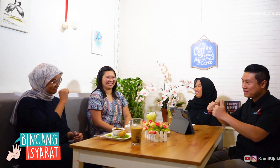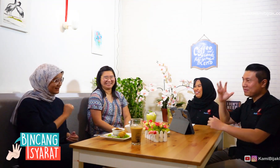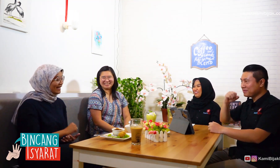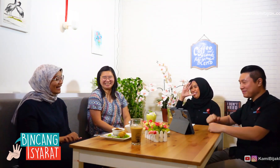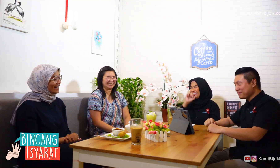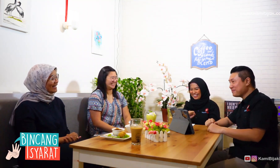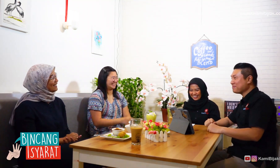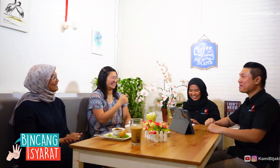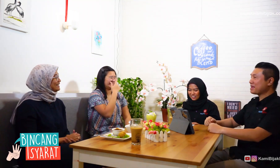Amen!